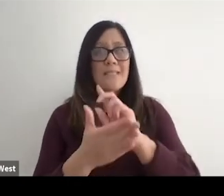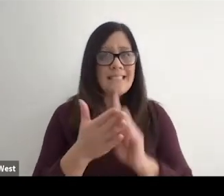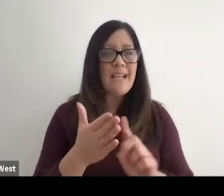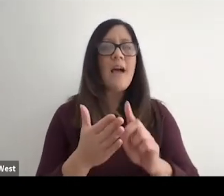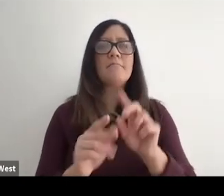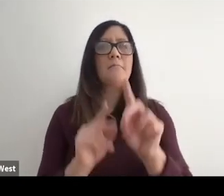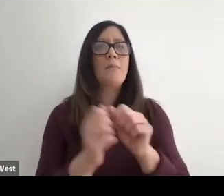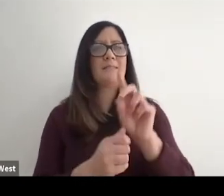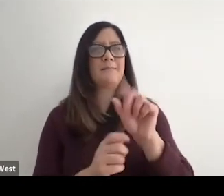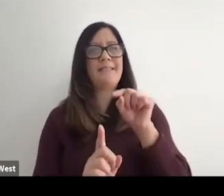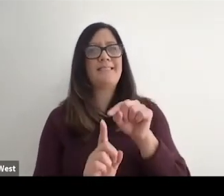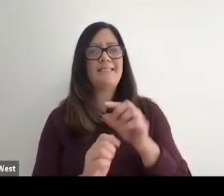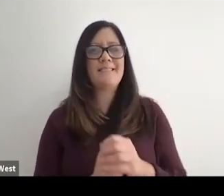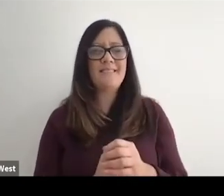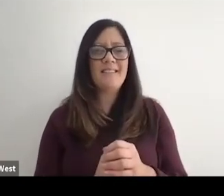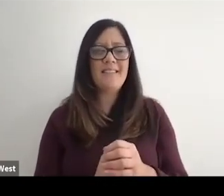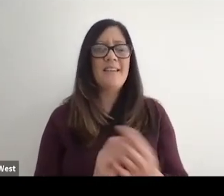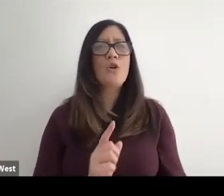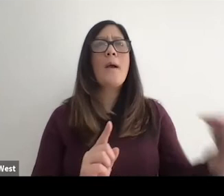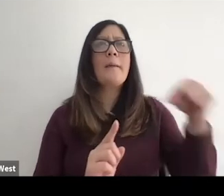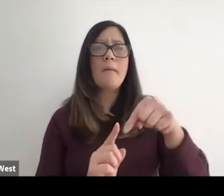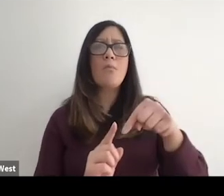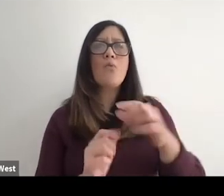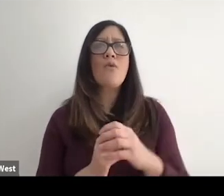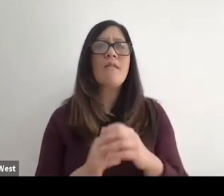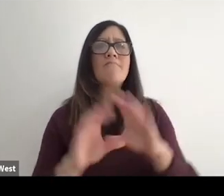but going back to the point that we don't value this population base is